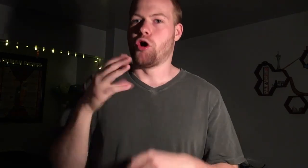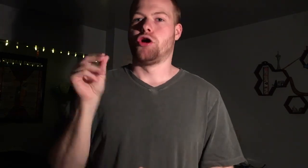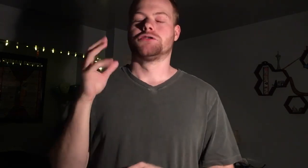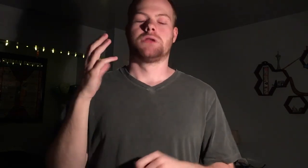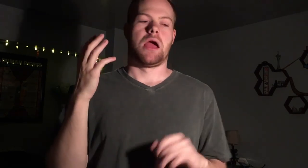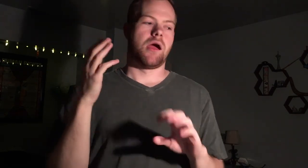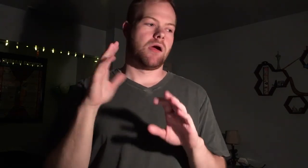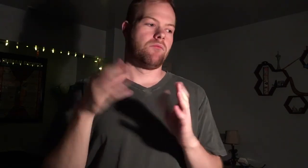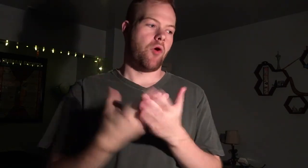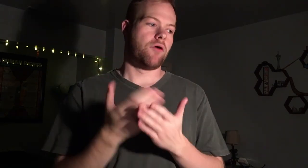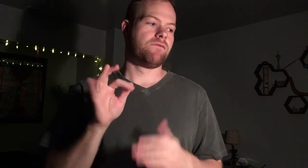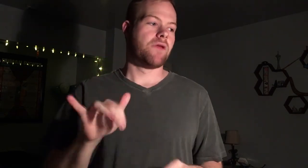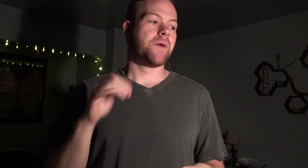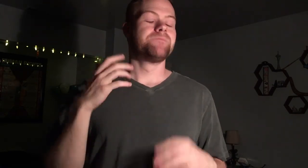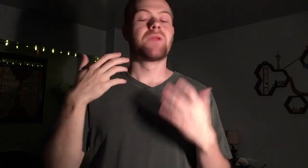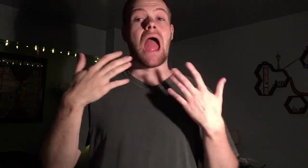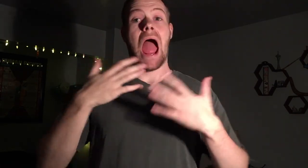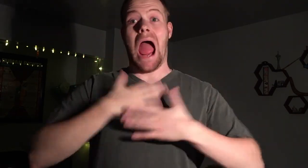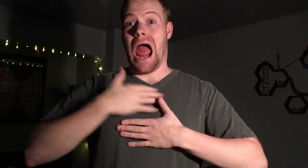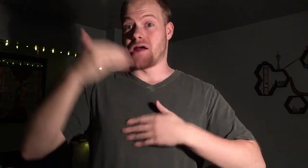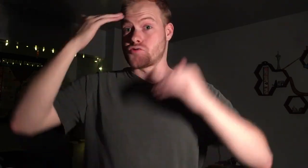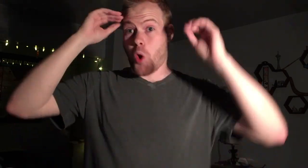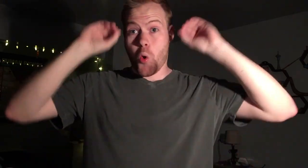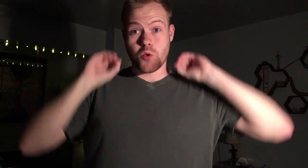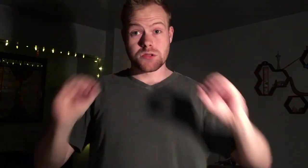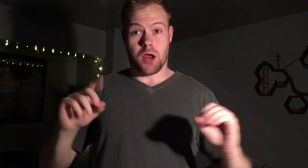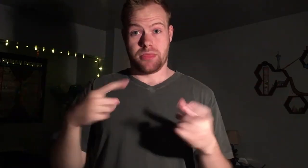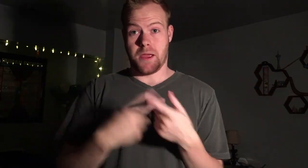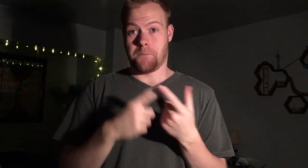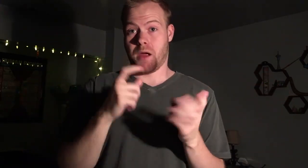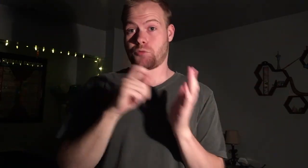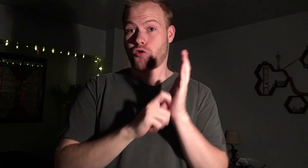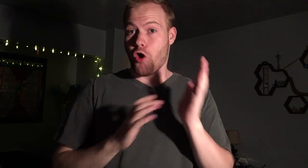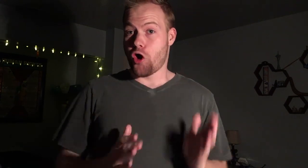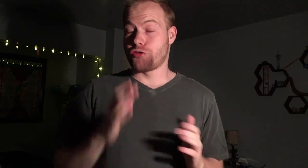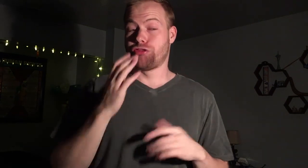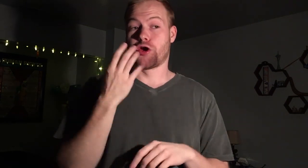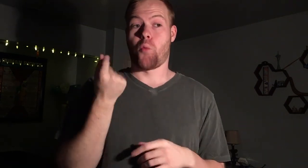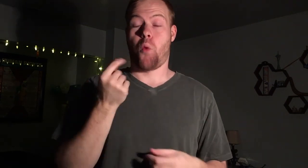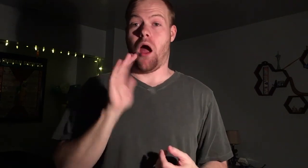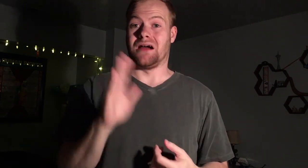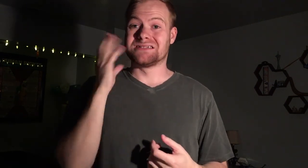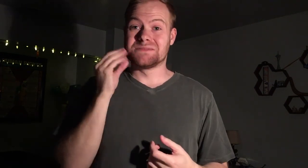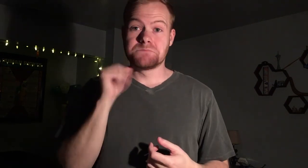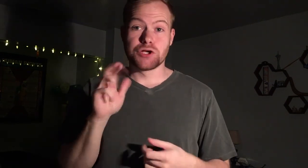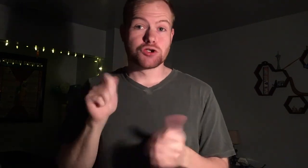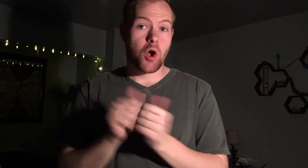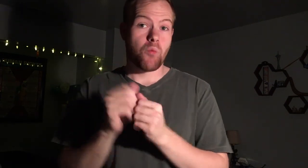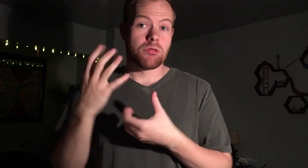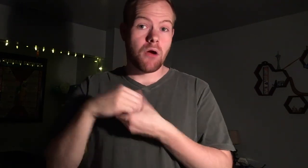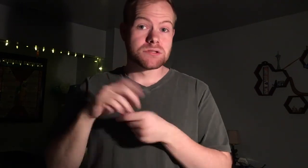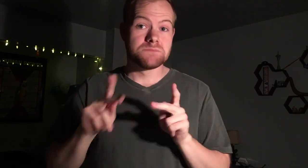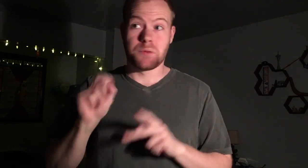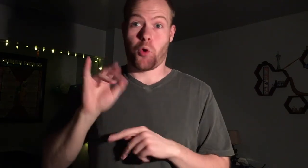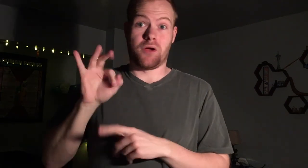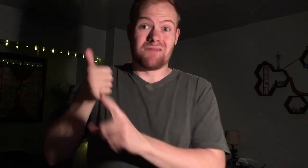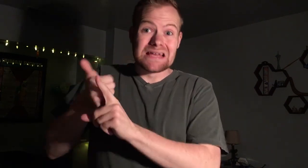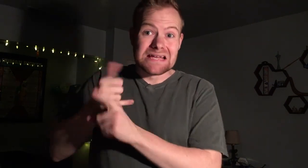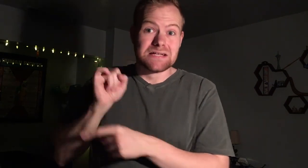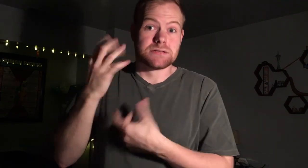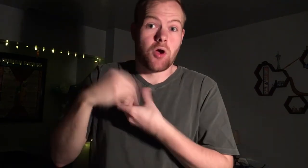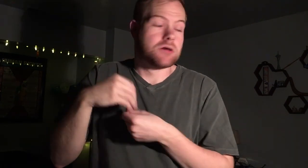and all of that. I know nothing about the author, what his experiences are with autistic people, or if he is autistic,